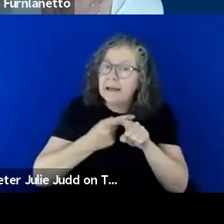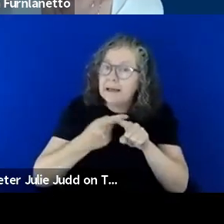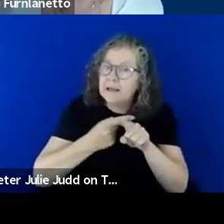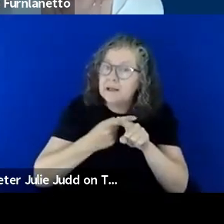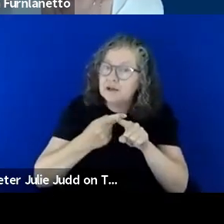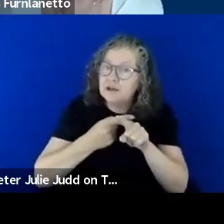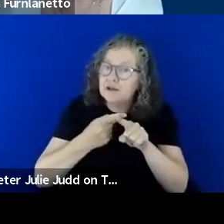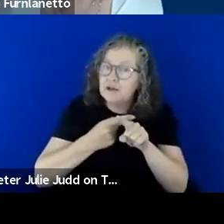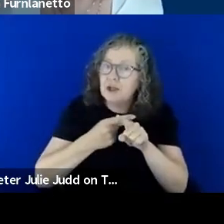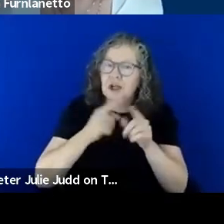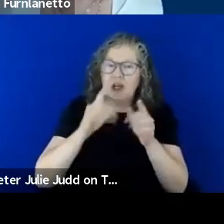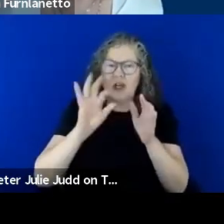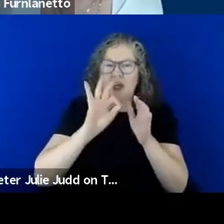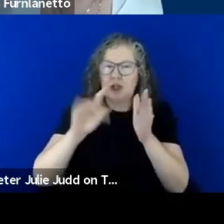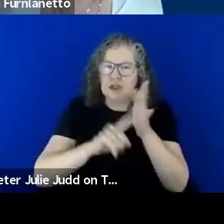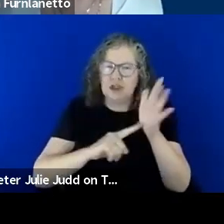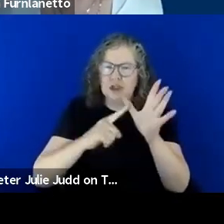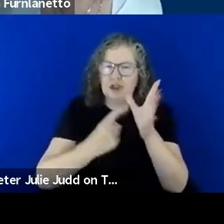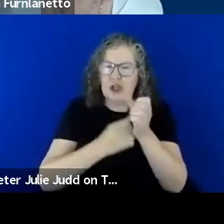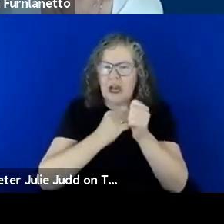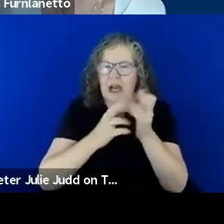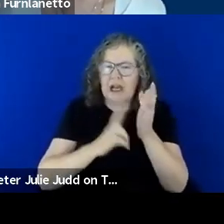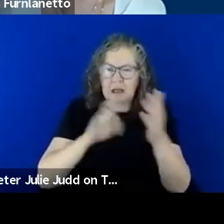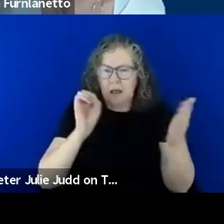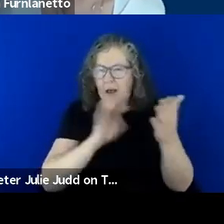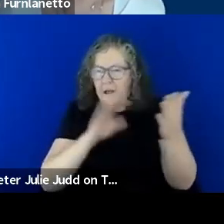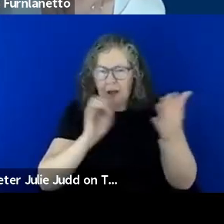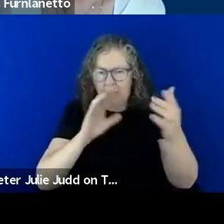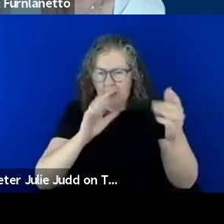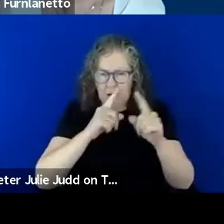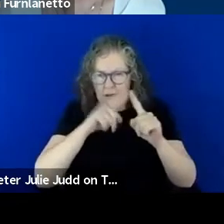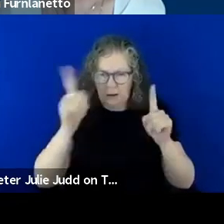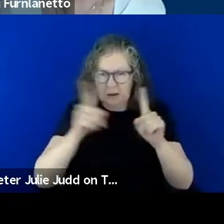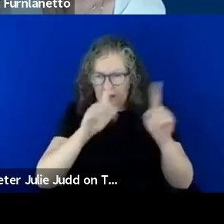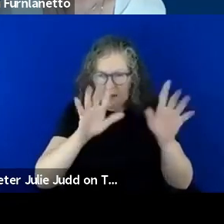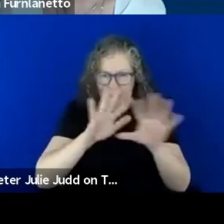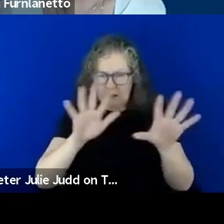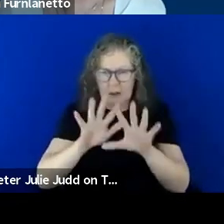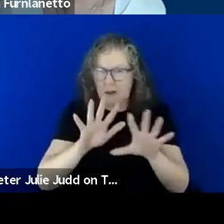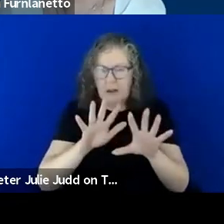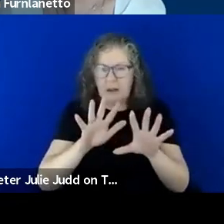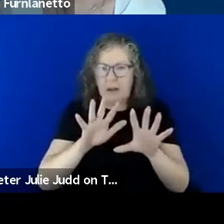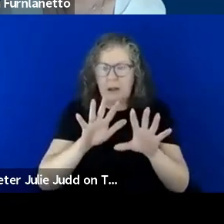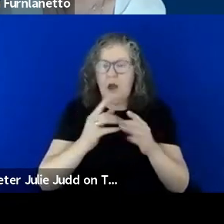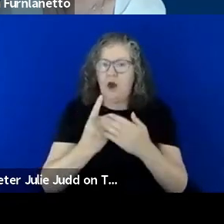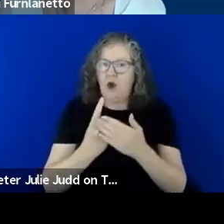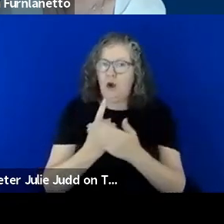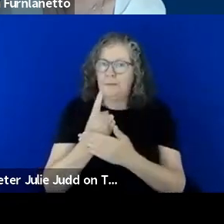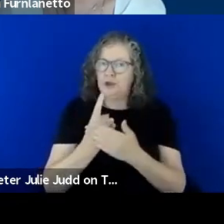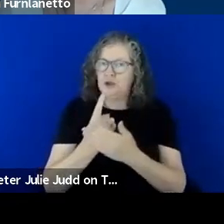jargon free and the opportunity and the development of these plans